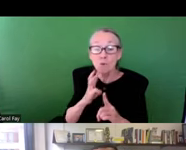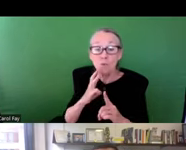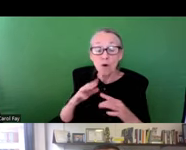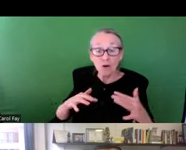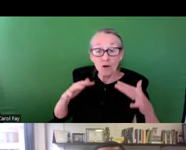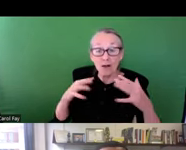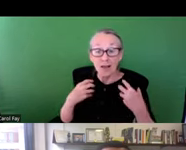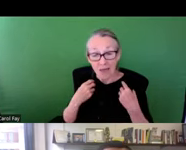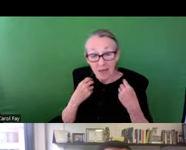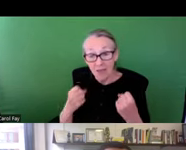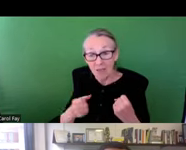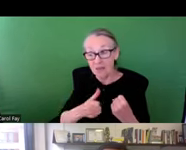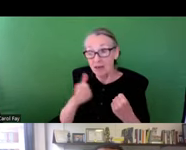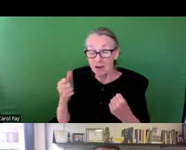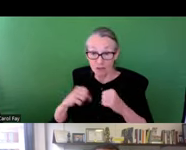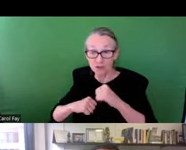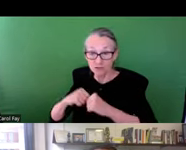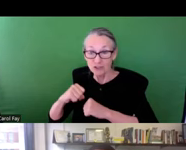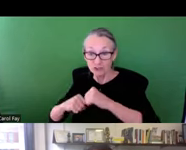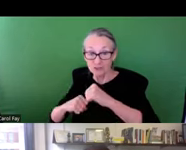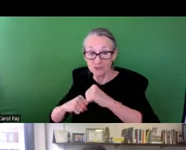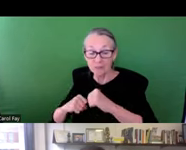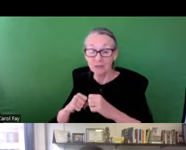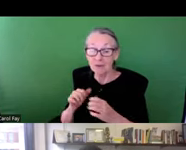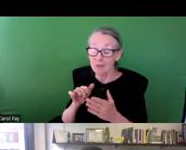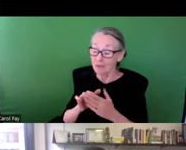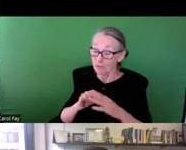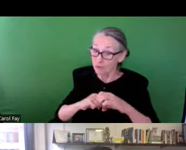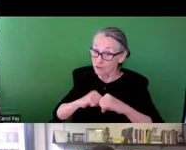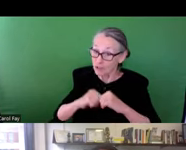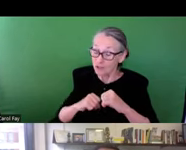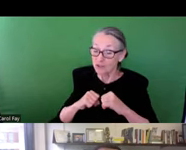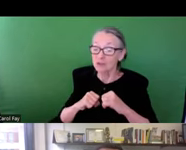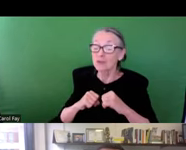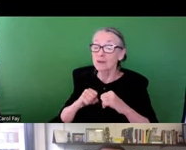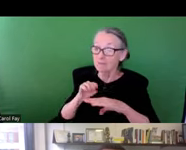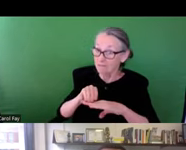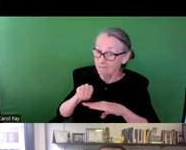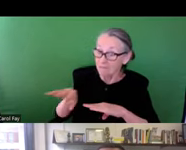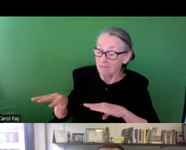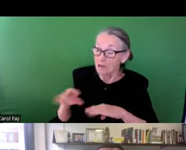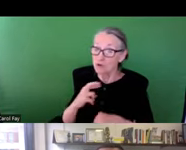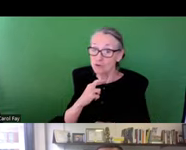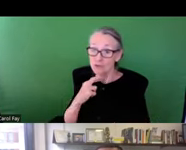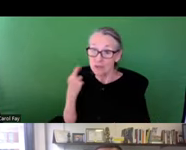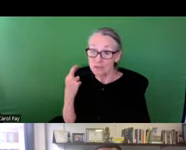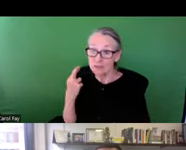built environment is a continuation of circumstances , both for social